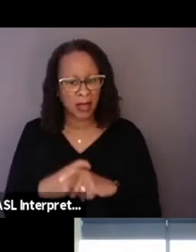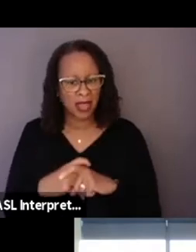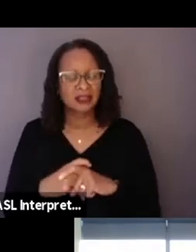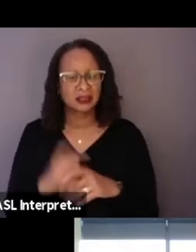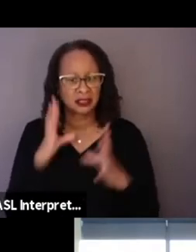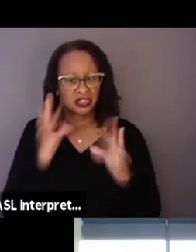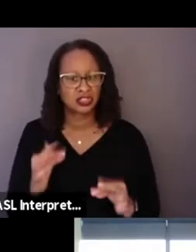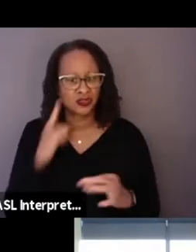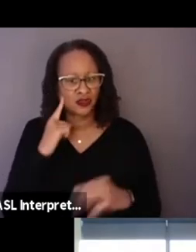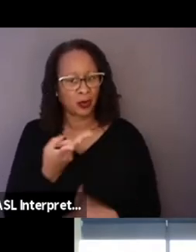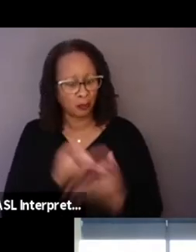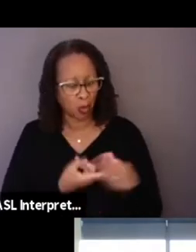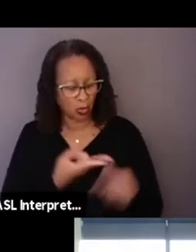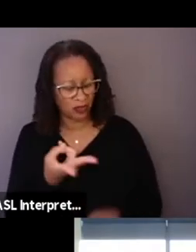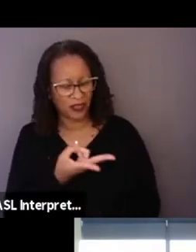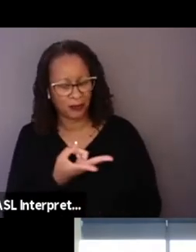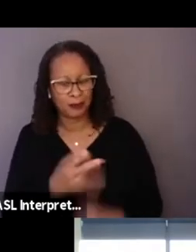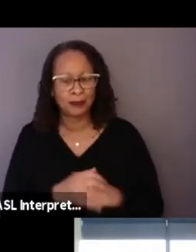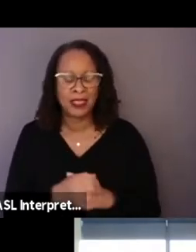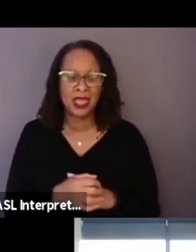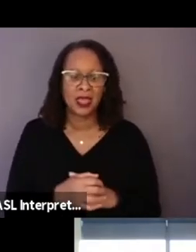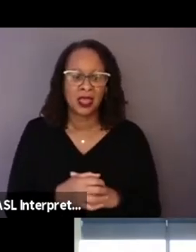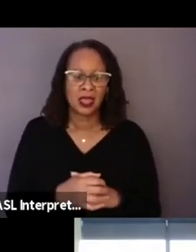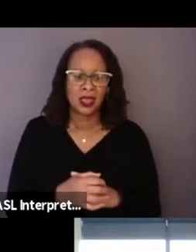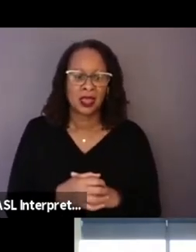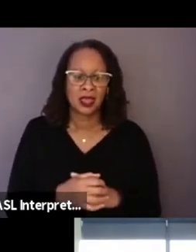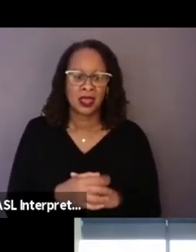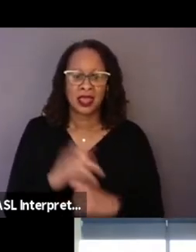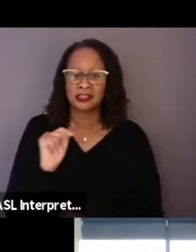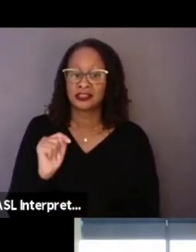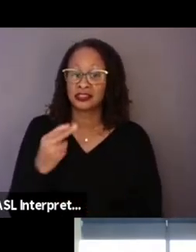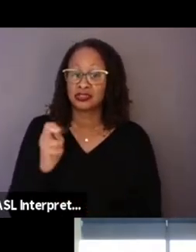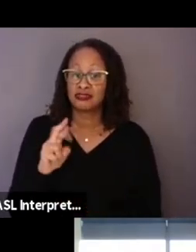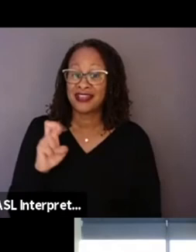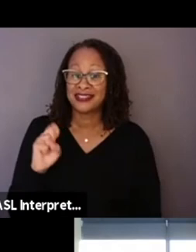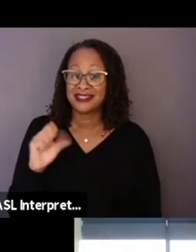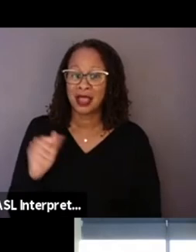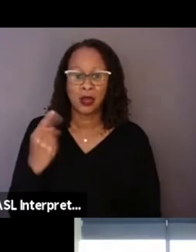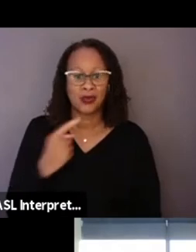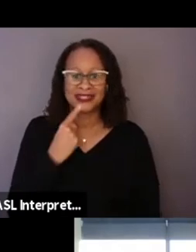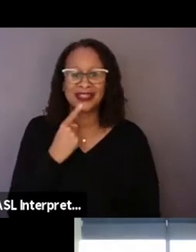you know, Teresa always says that her blood is blue, you know.